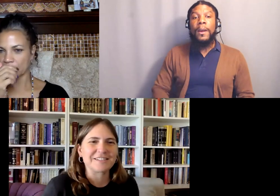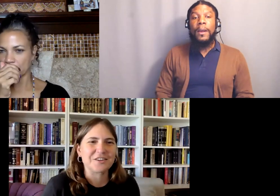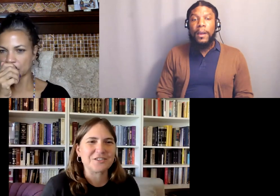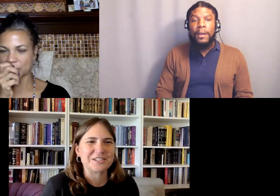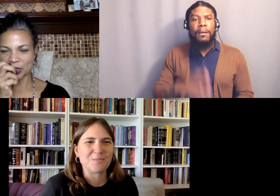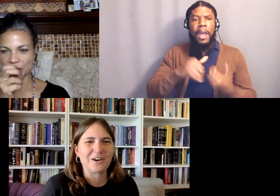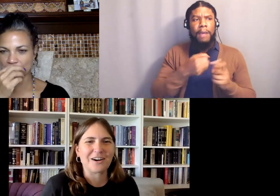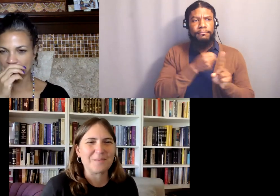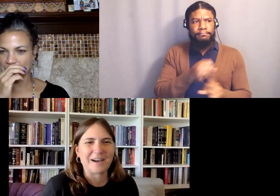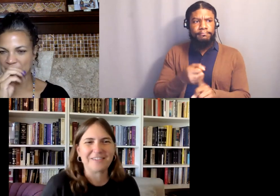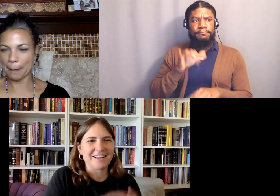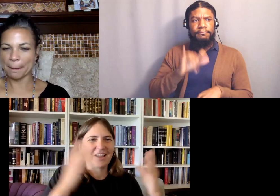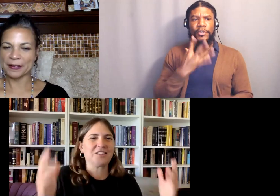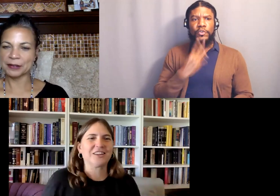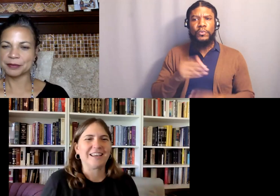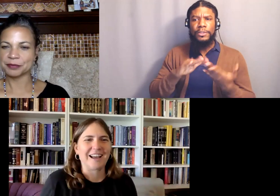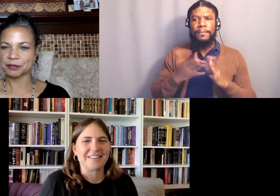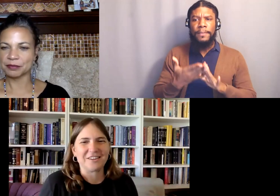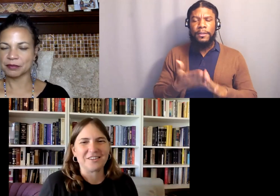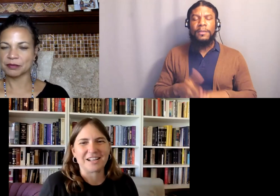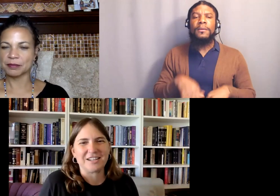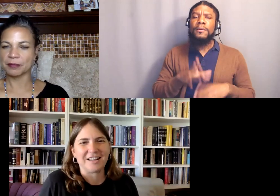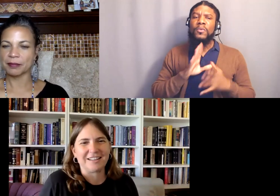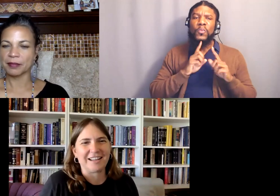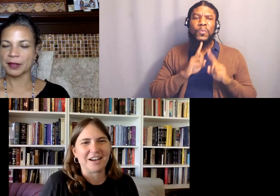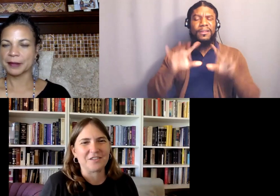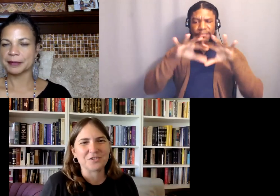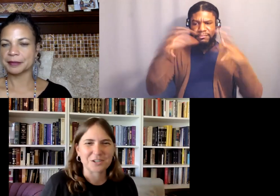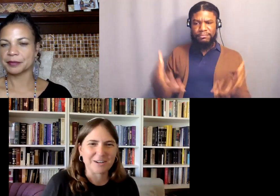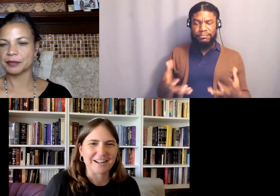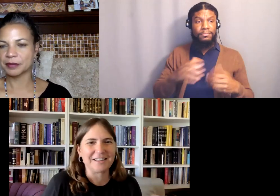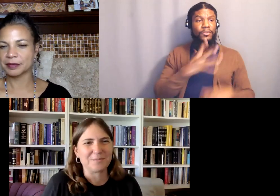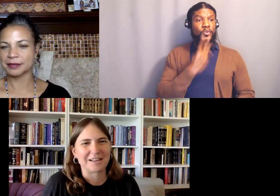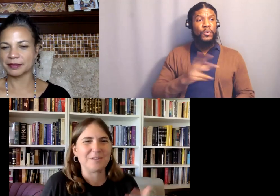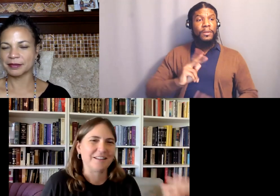so just more about looking at the intersectionality of the Jewish community, the Black community,